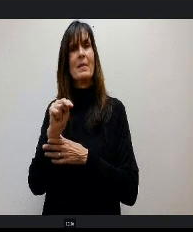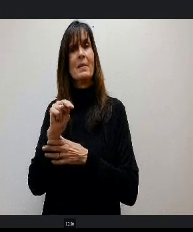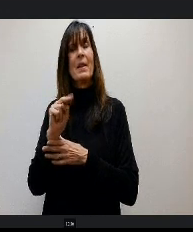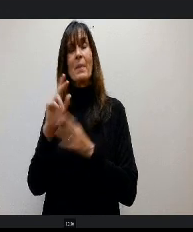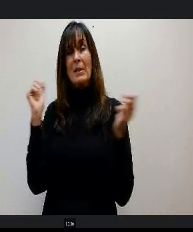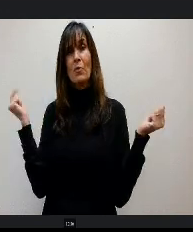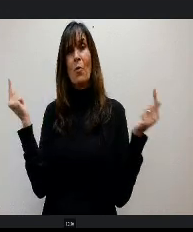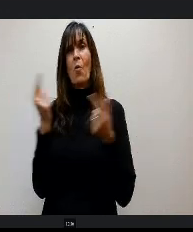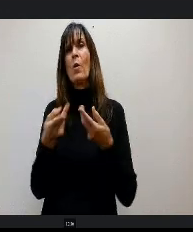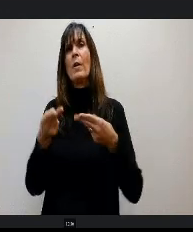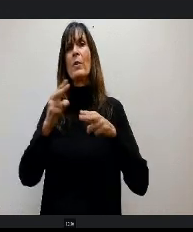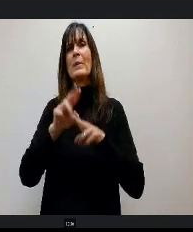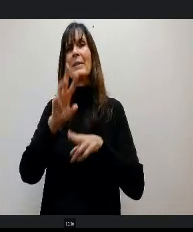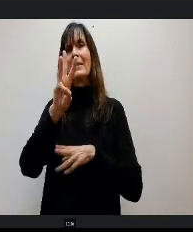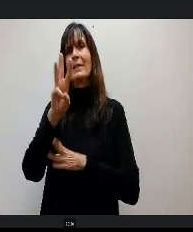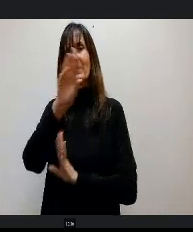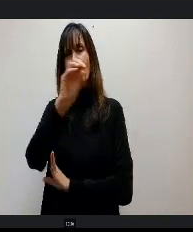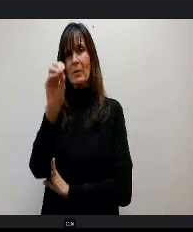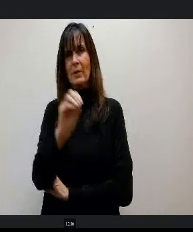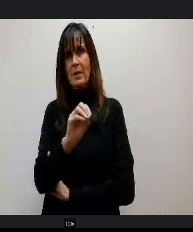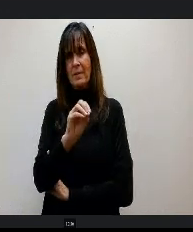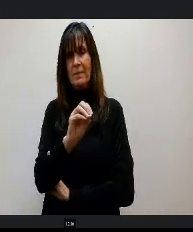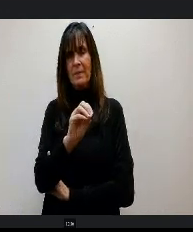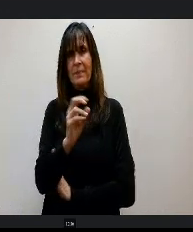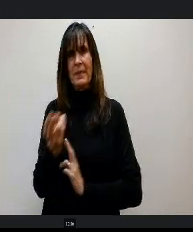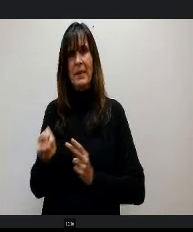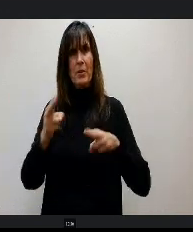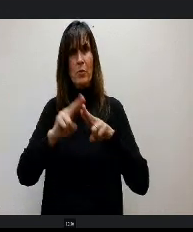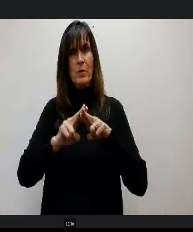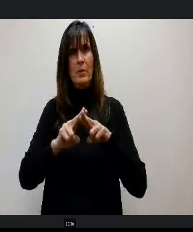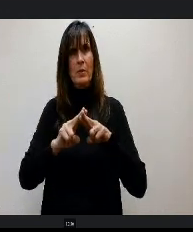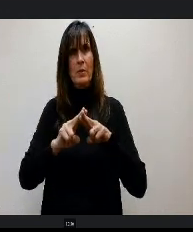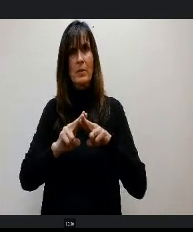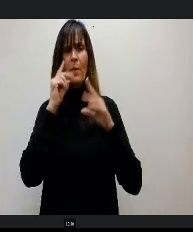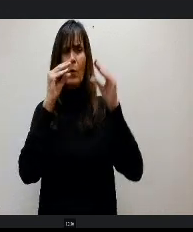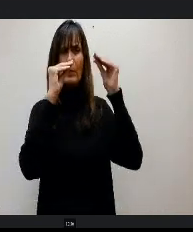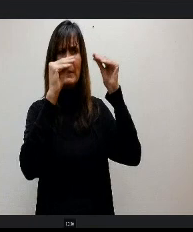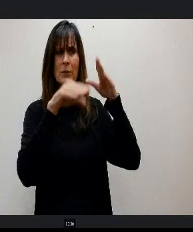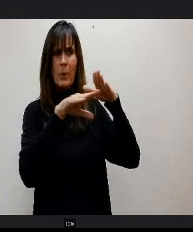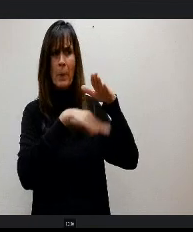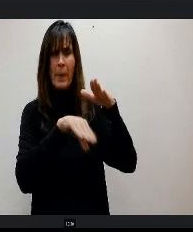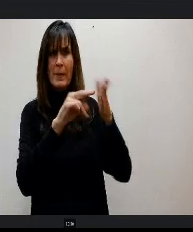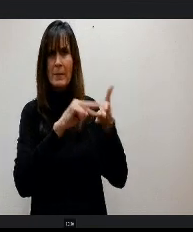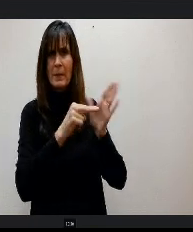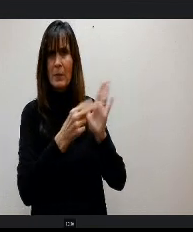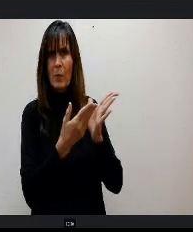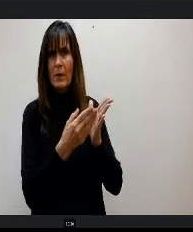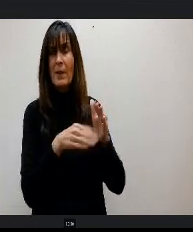What would that do to our teacher base? Our base salary? Right now that means for